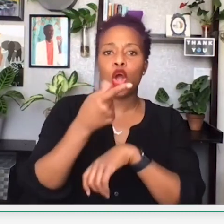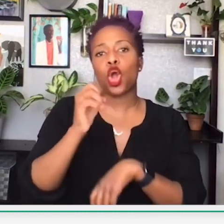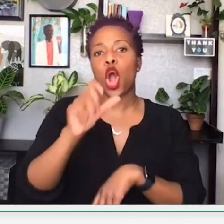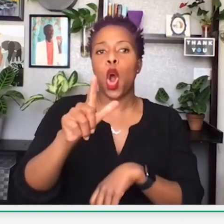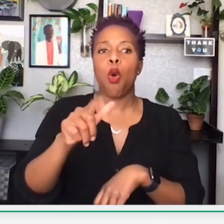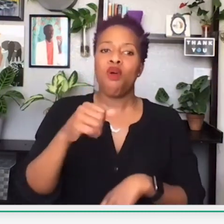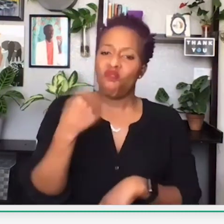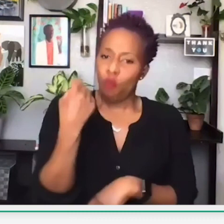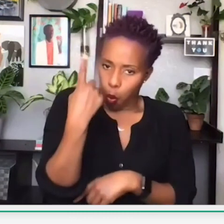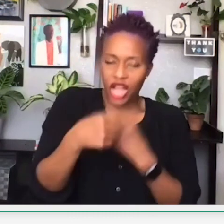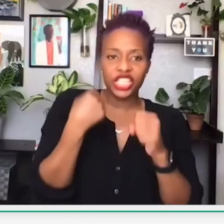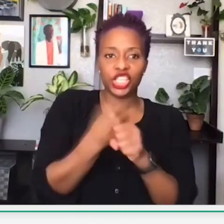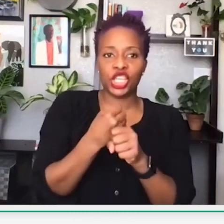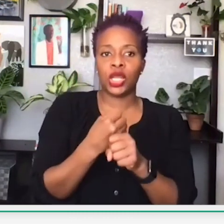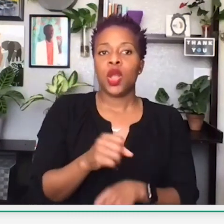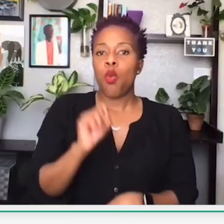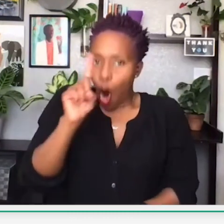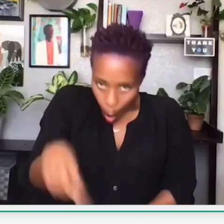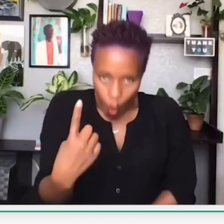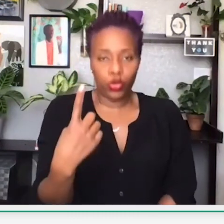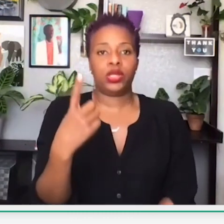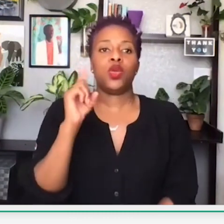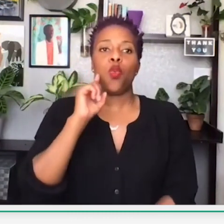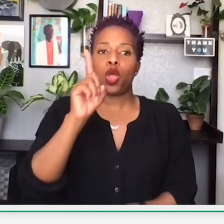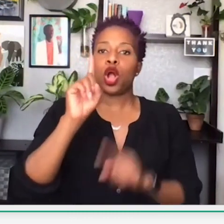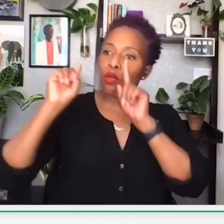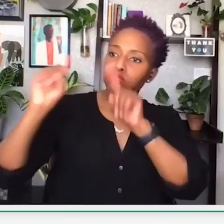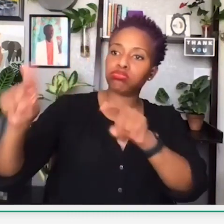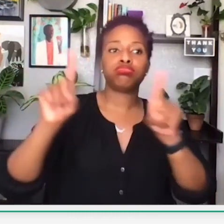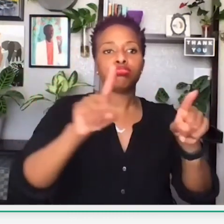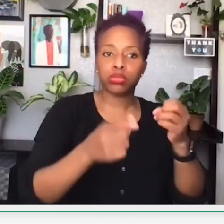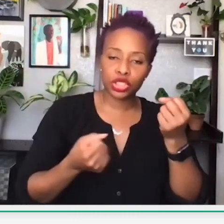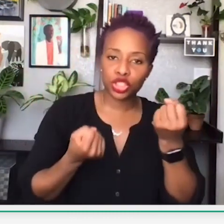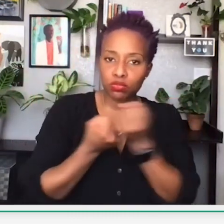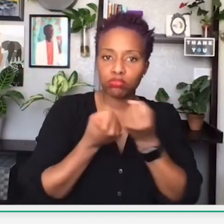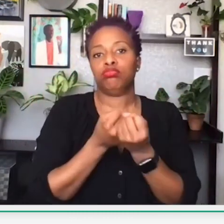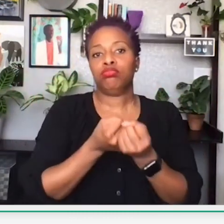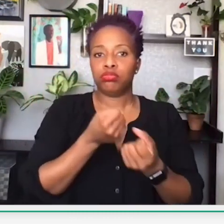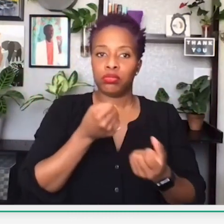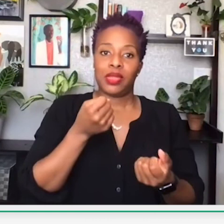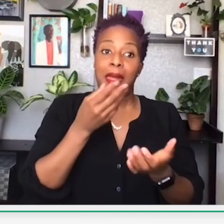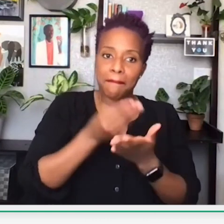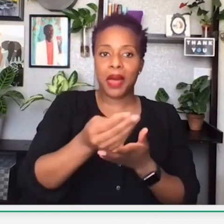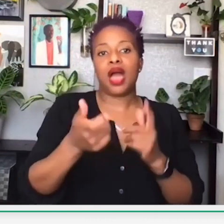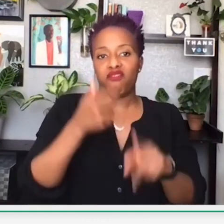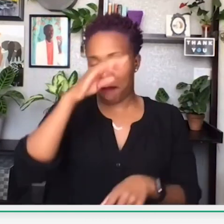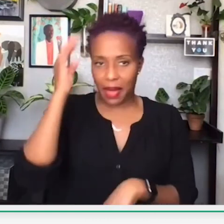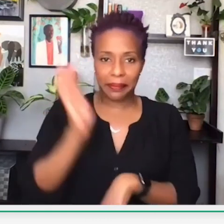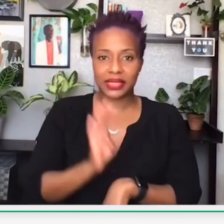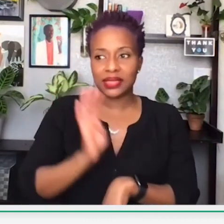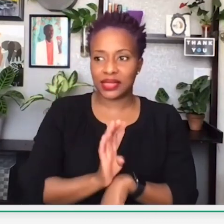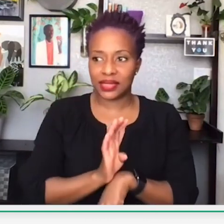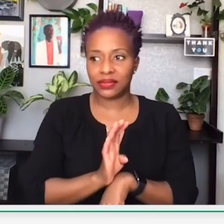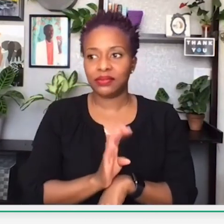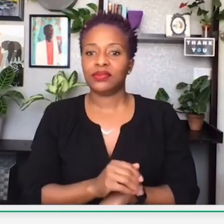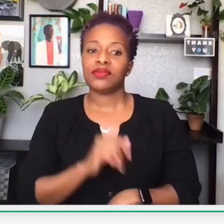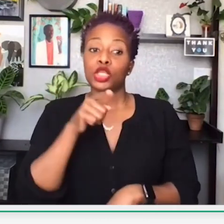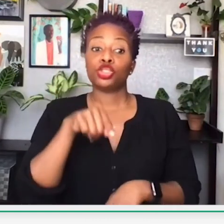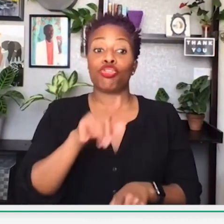And her family's mission, their goal for one year, was to only support and buy from black businesses.